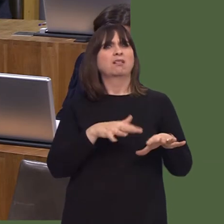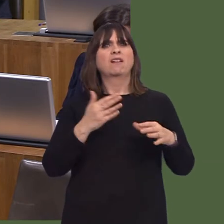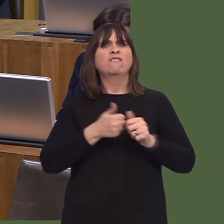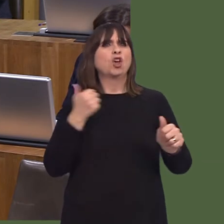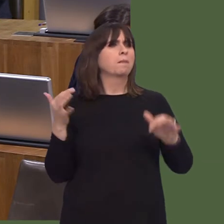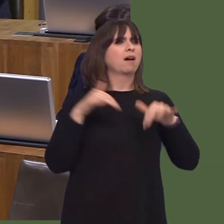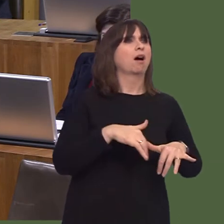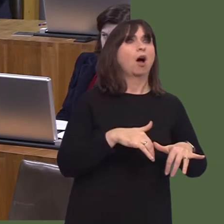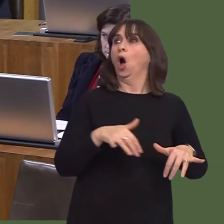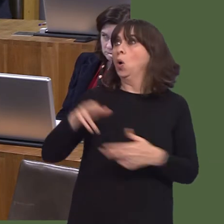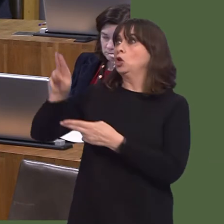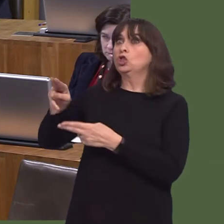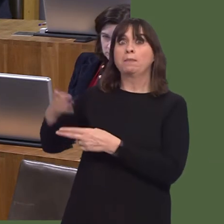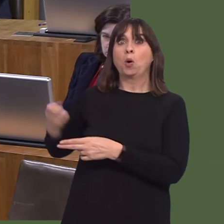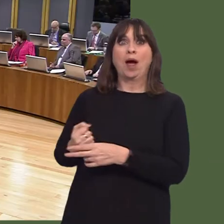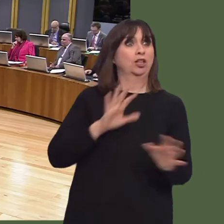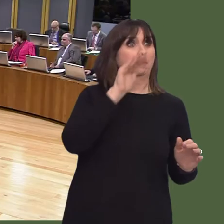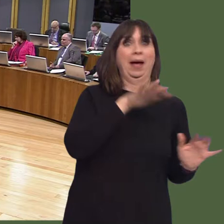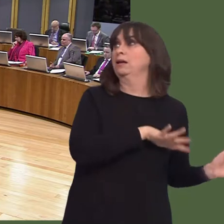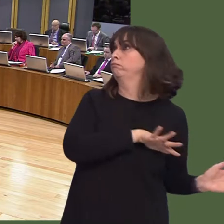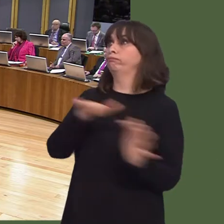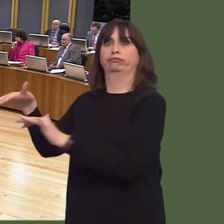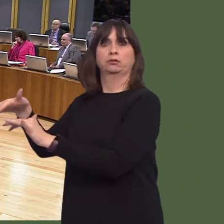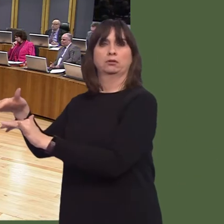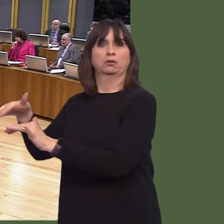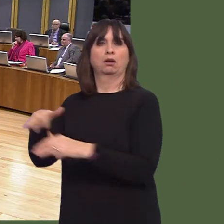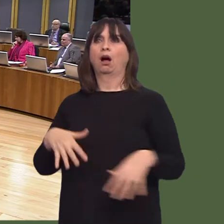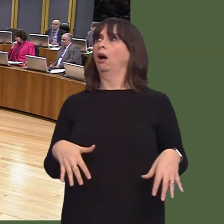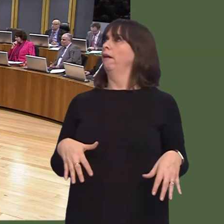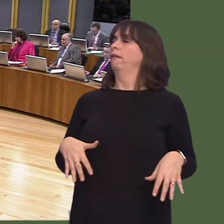I've heard stories around Wales that, literally, structure has been left half finished as a result of the contract finishing. I'm well aware of that.